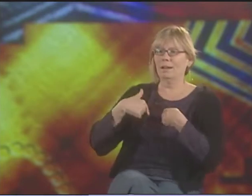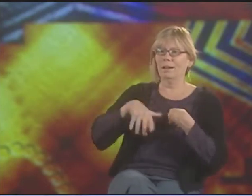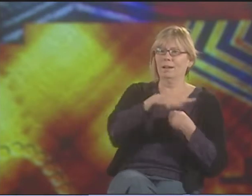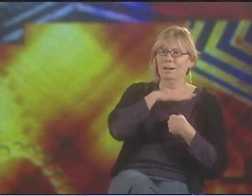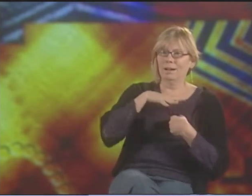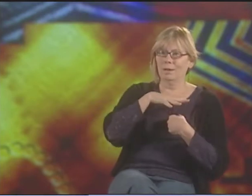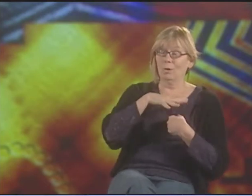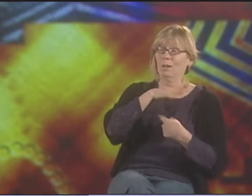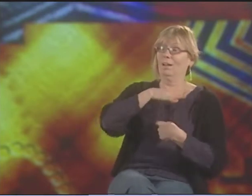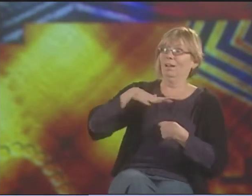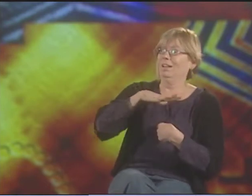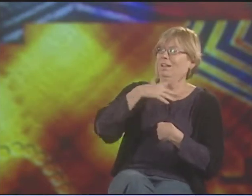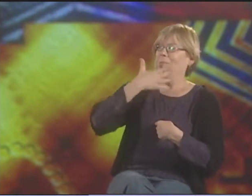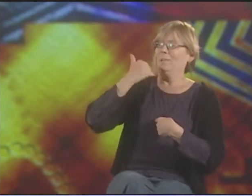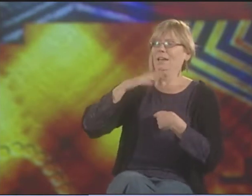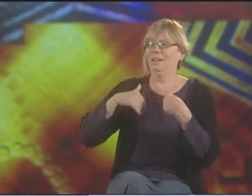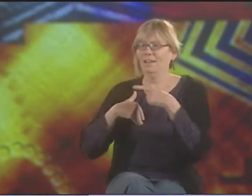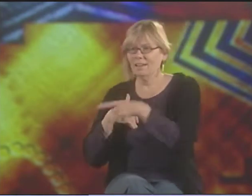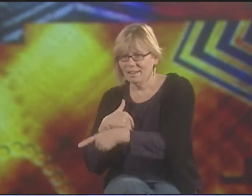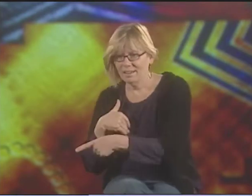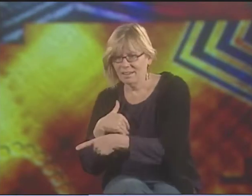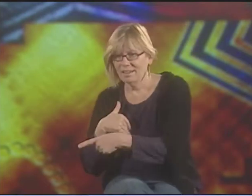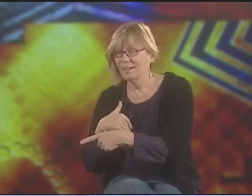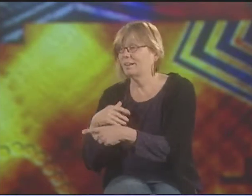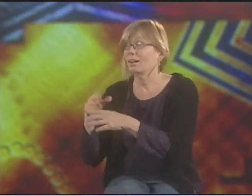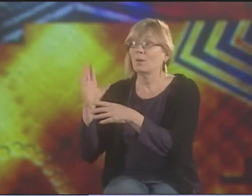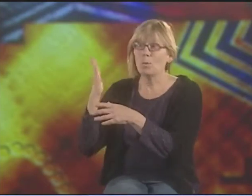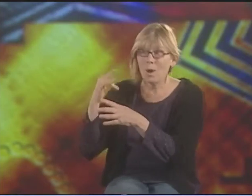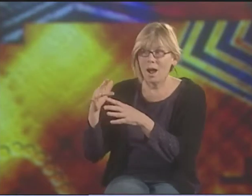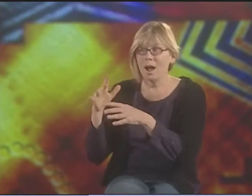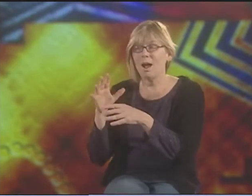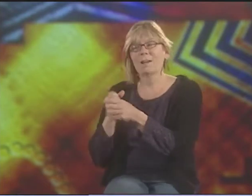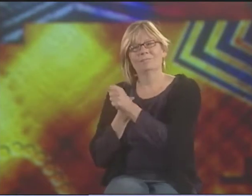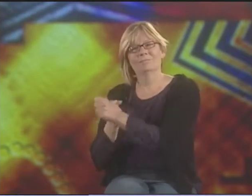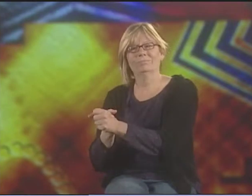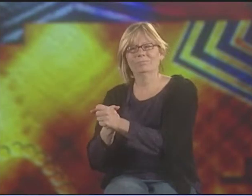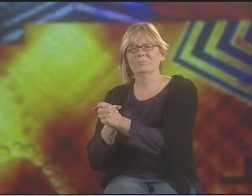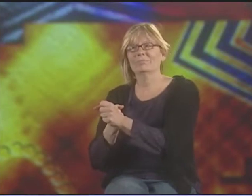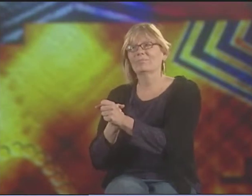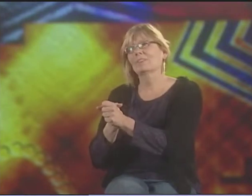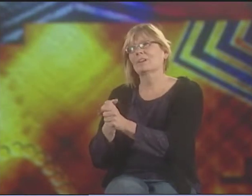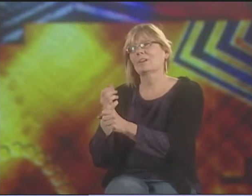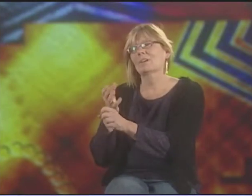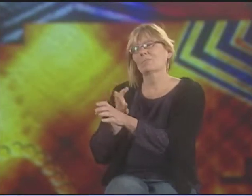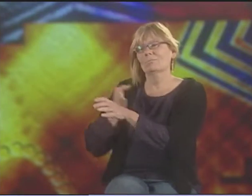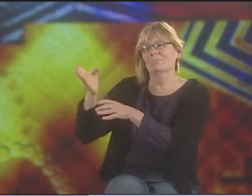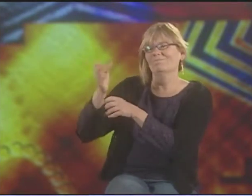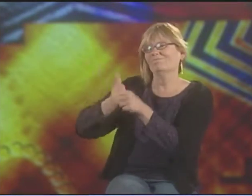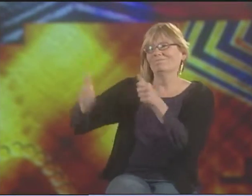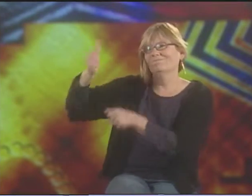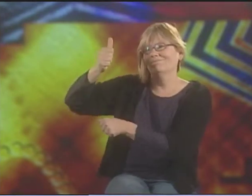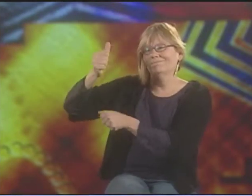PEOPLE ARE SET IN OPPOSITION TO EACH OTHER, WHO'S BETTER THAN WHOM AND WHY AND WHO FOLLOWS WHICH CONSTRAINTS AND DOESN'T.